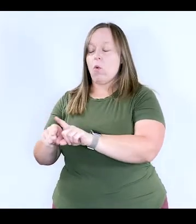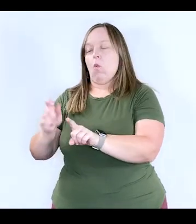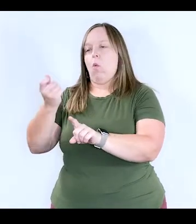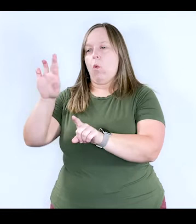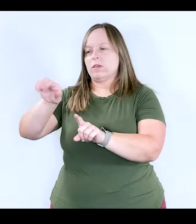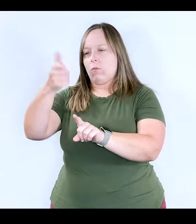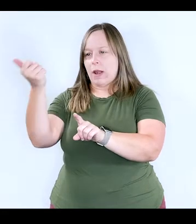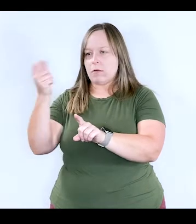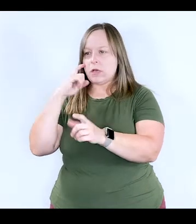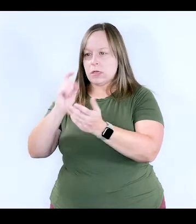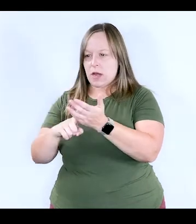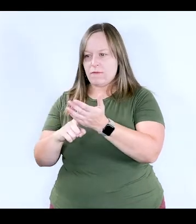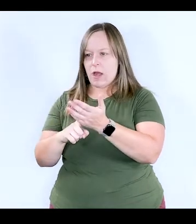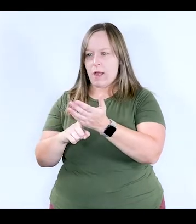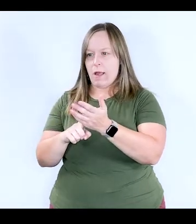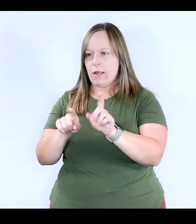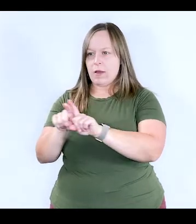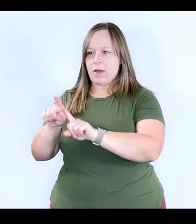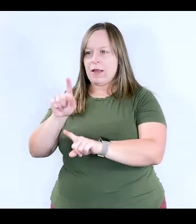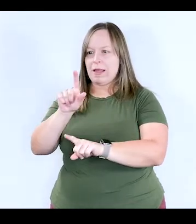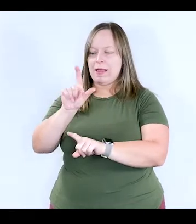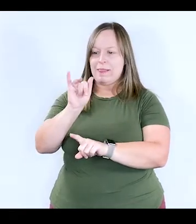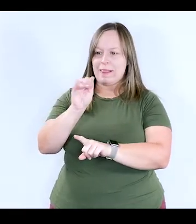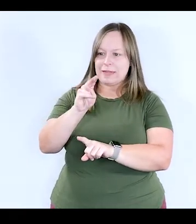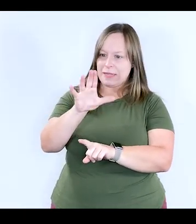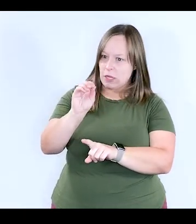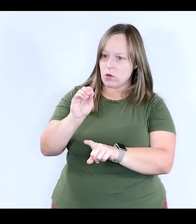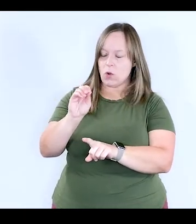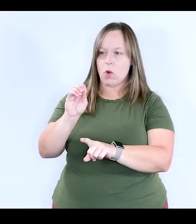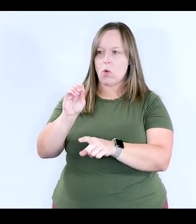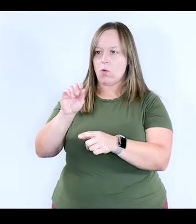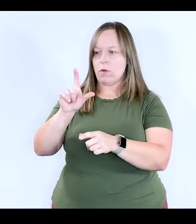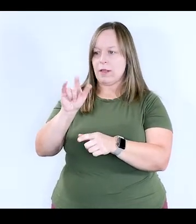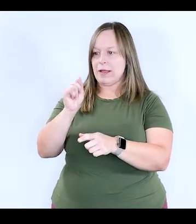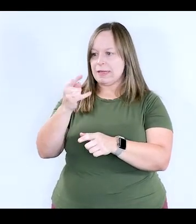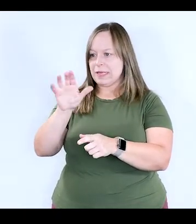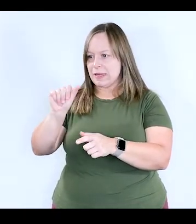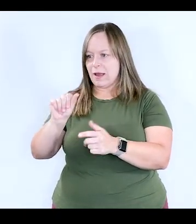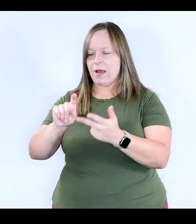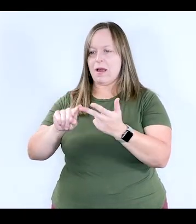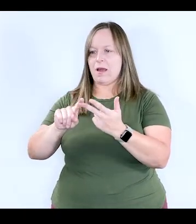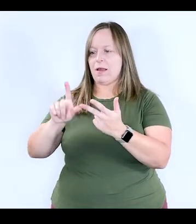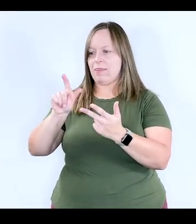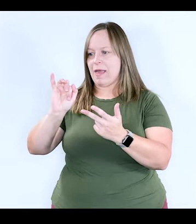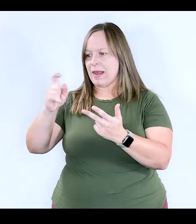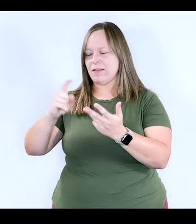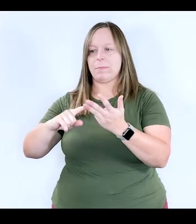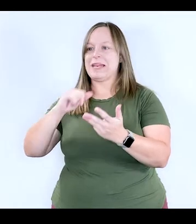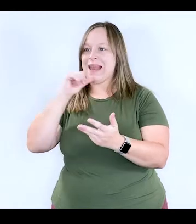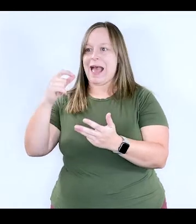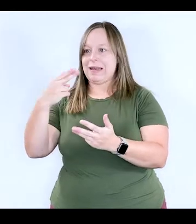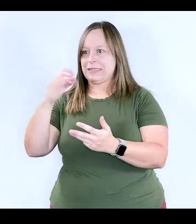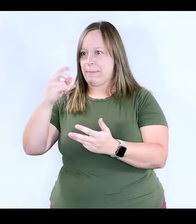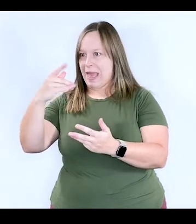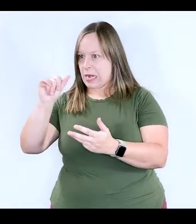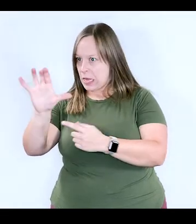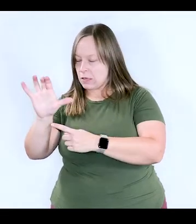or can one person identify as Latino, Latina, Latinx, but not Hispanic? So the answer is yes.